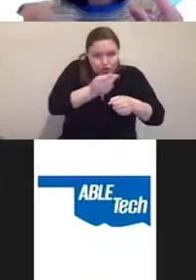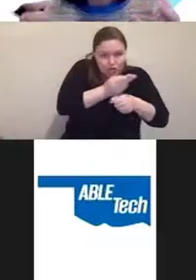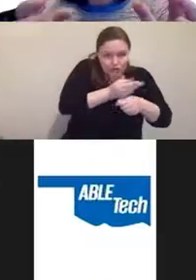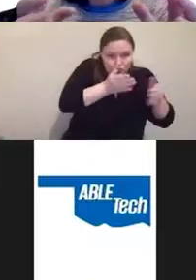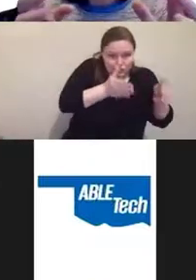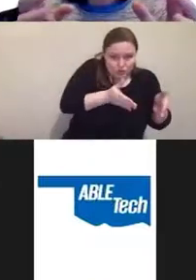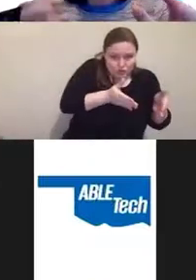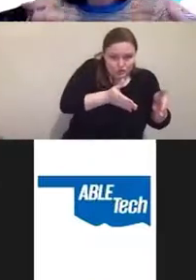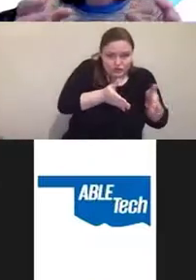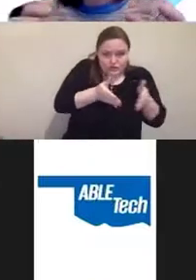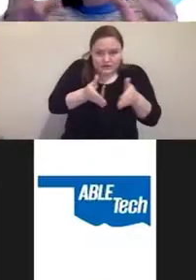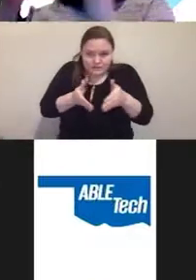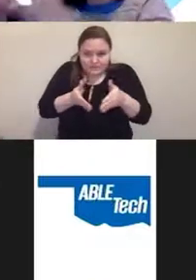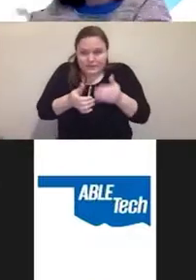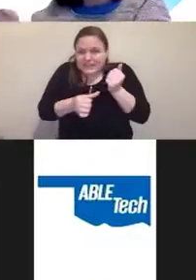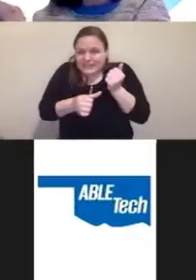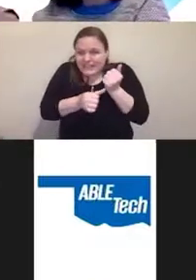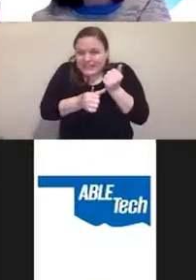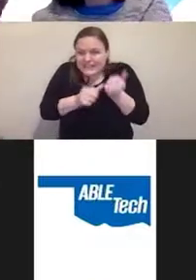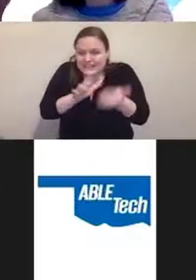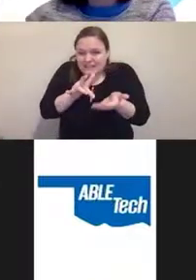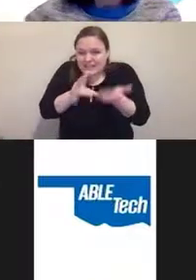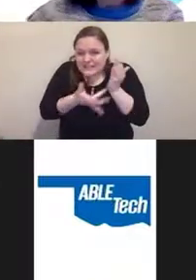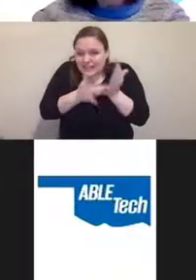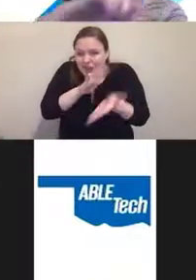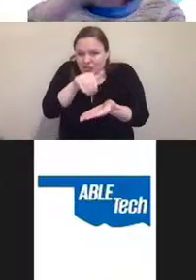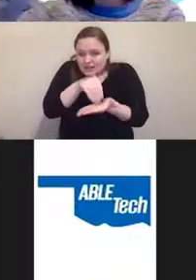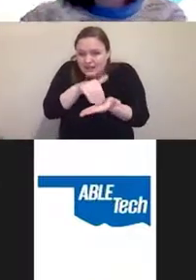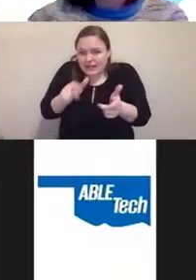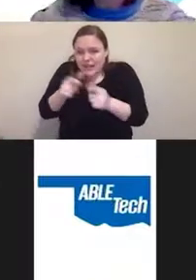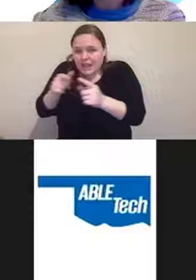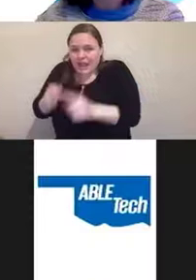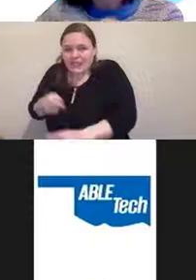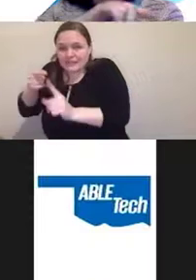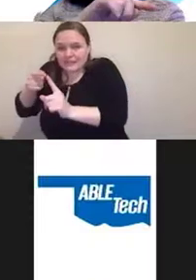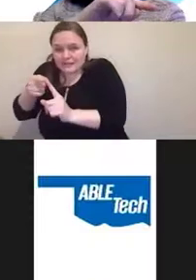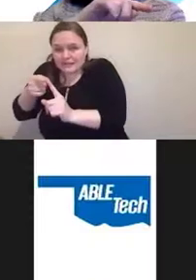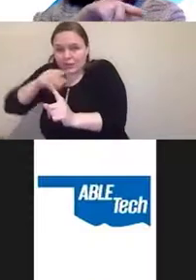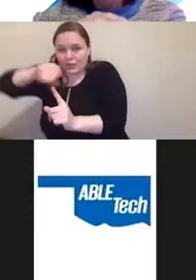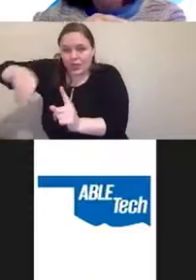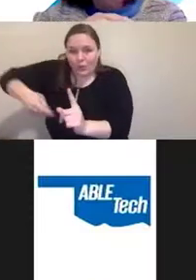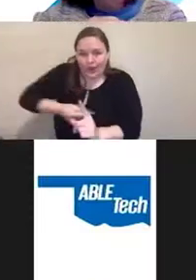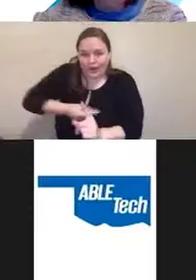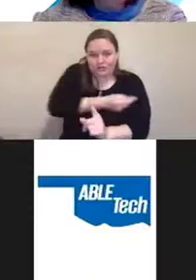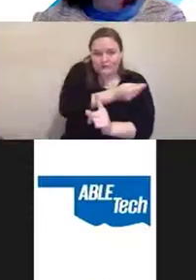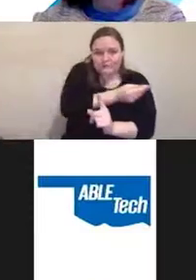the assistive technology in the middle and the destination with the round trip circle going